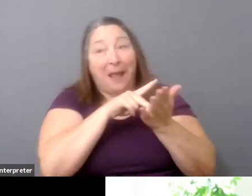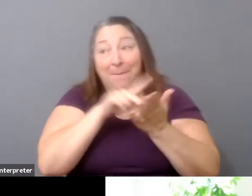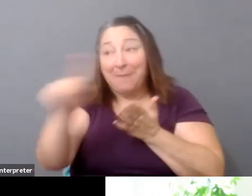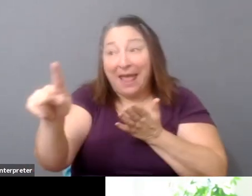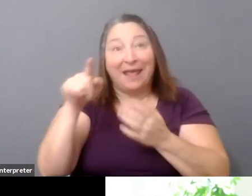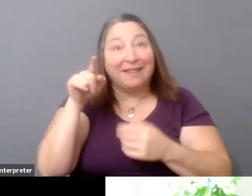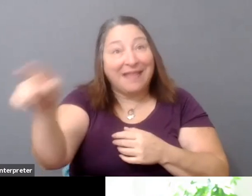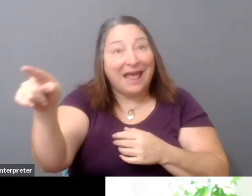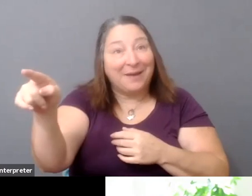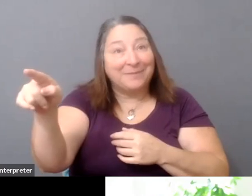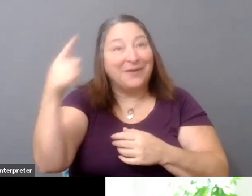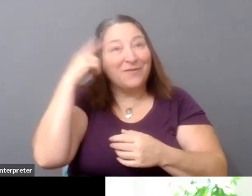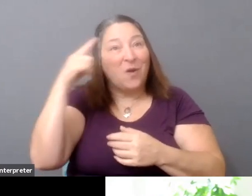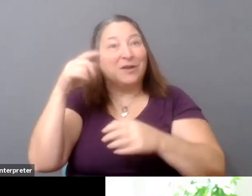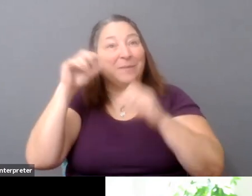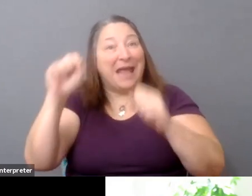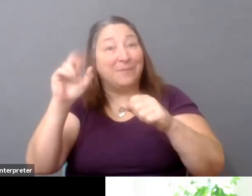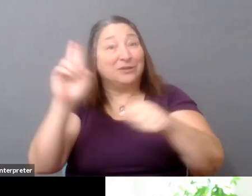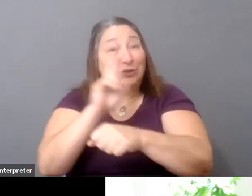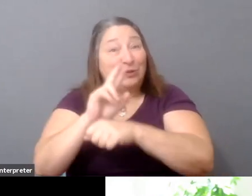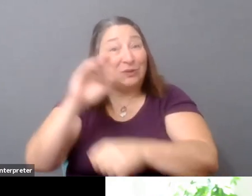and then they're also making stuff, right?